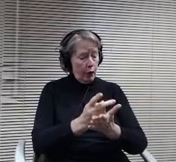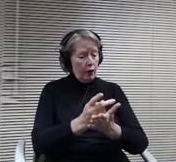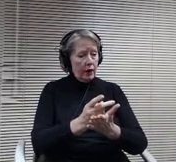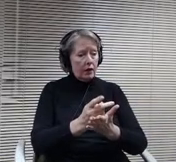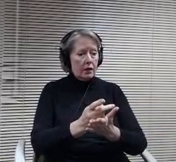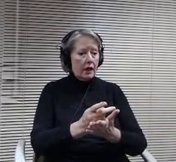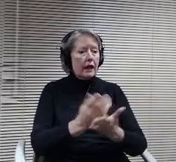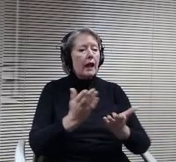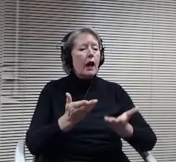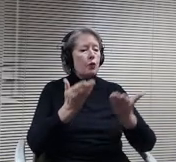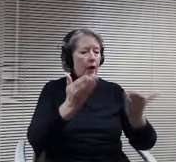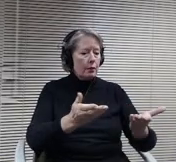Great, thank you.